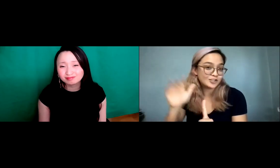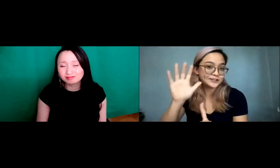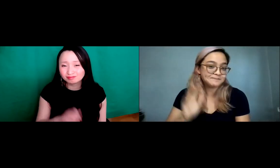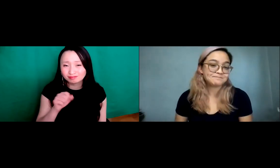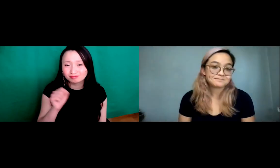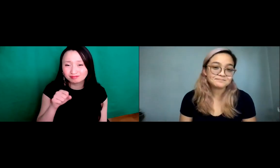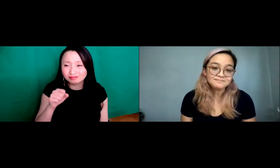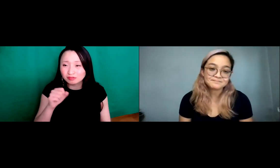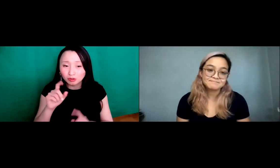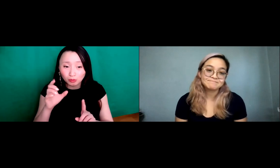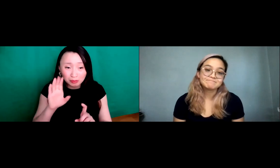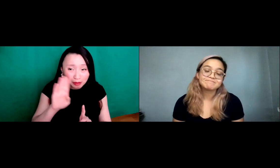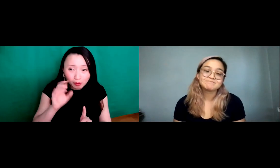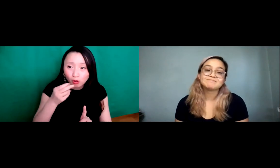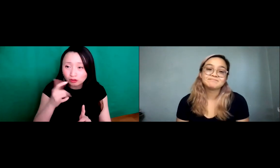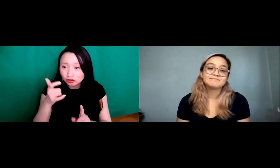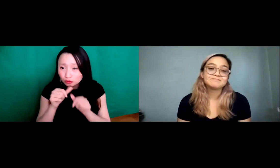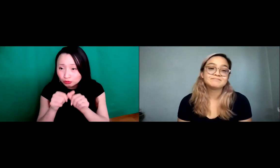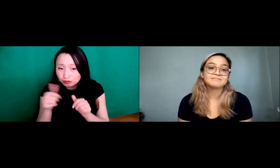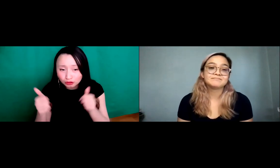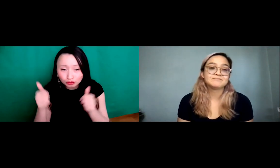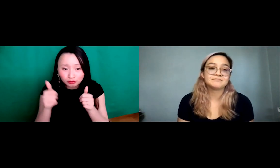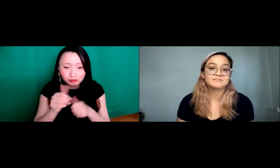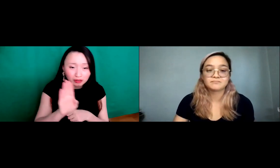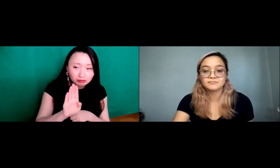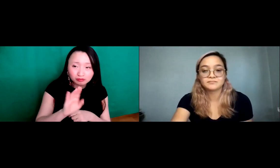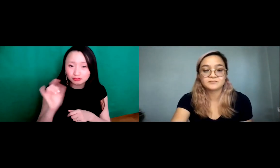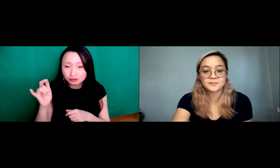meaning that people don't necessarily think of and so I think being deaf Asian. There